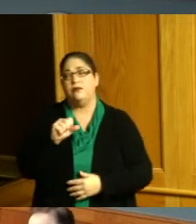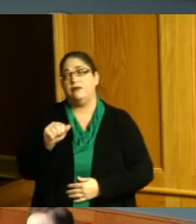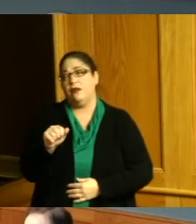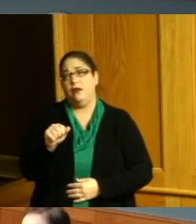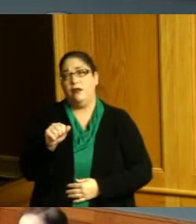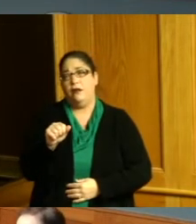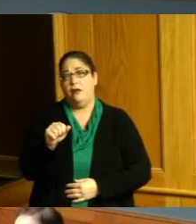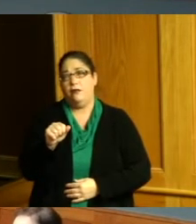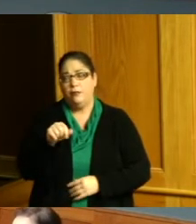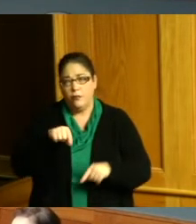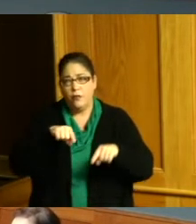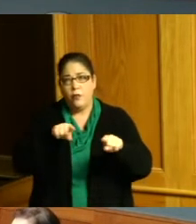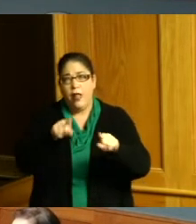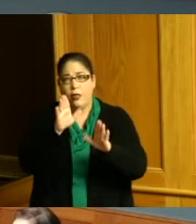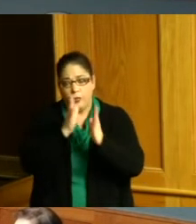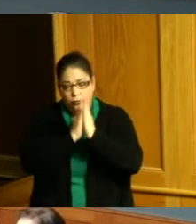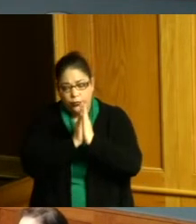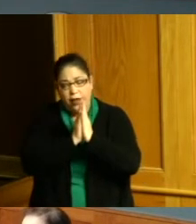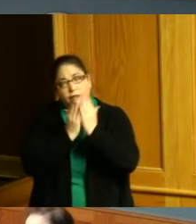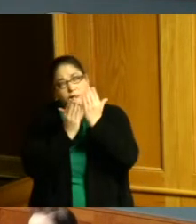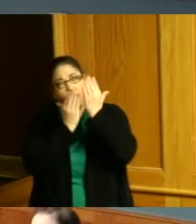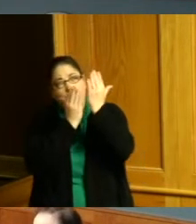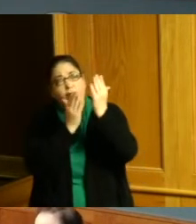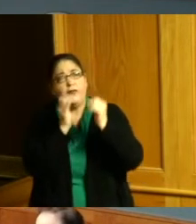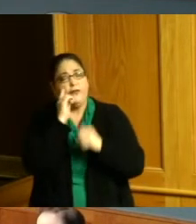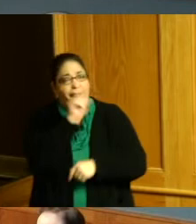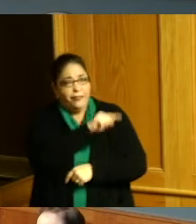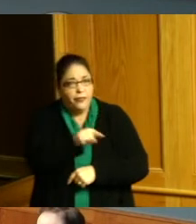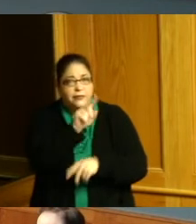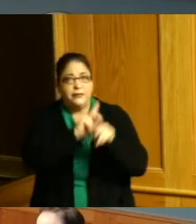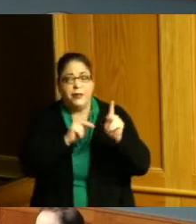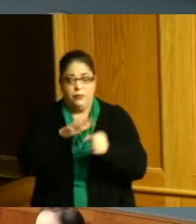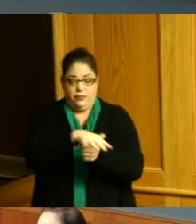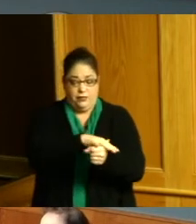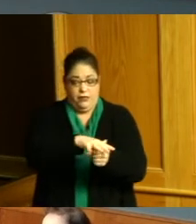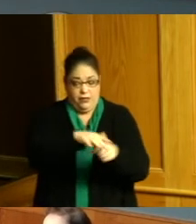if he would just say a silent prayer not only for our area but the whole nation